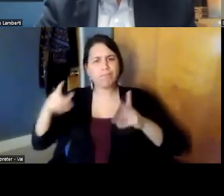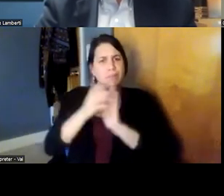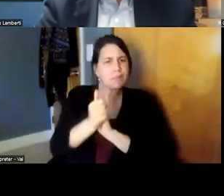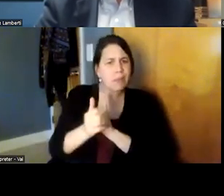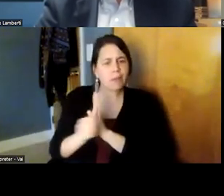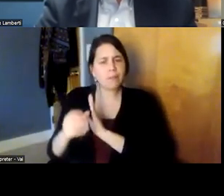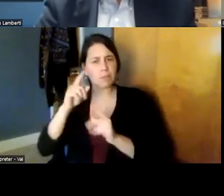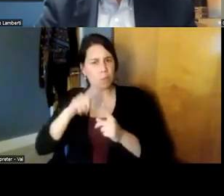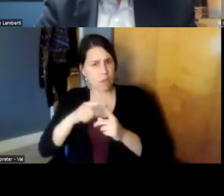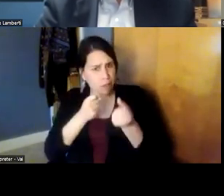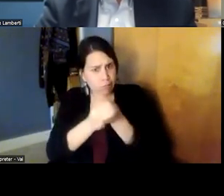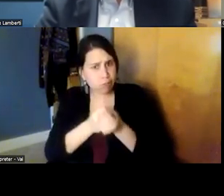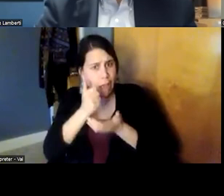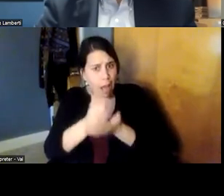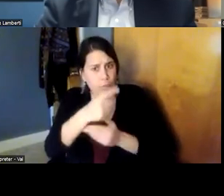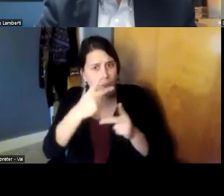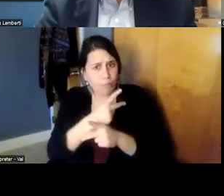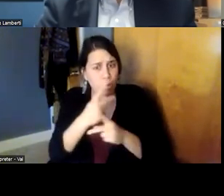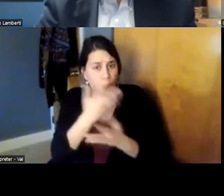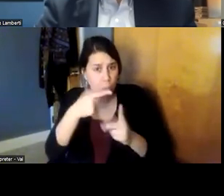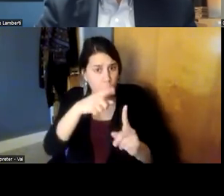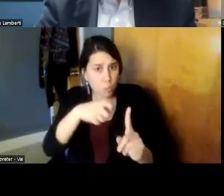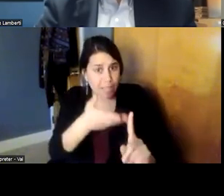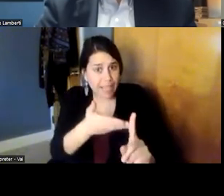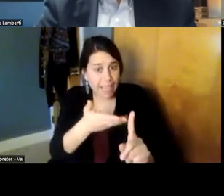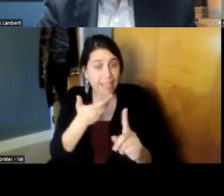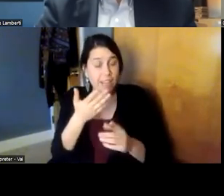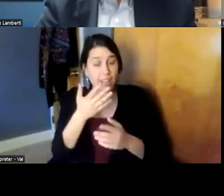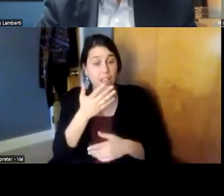a very comprehensive way appreciating not only what's going on with you and your family but